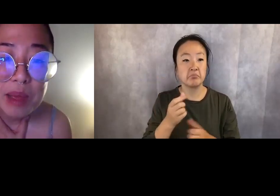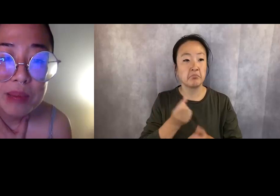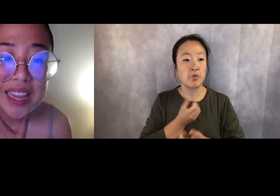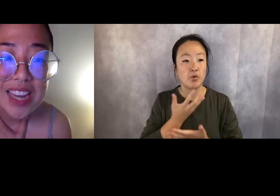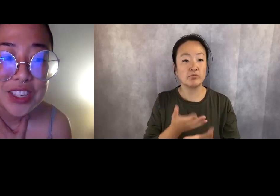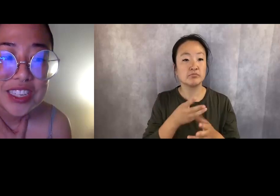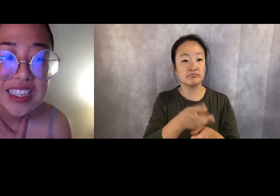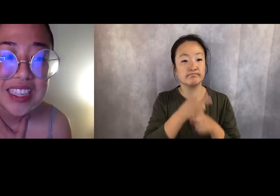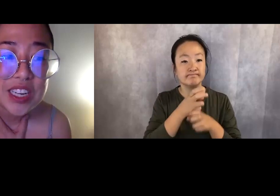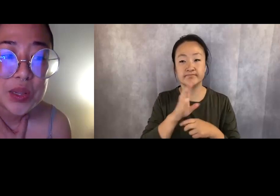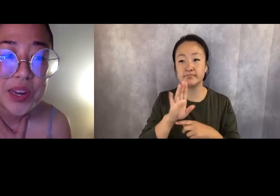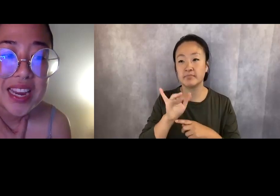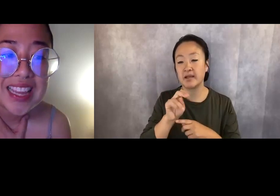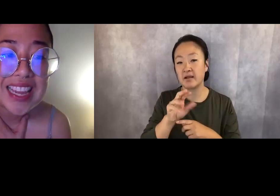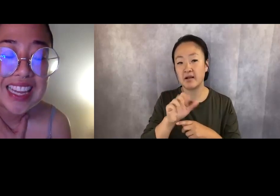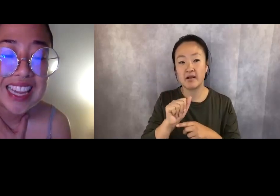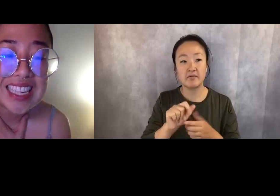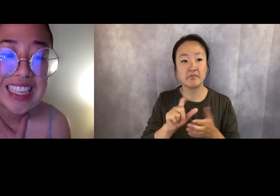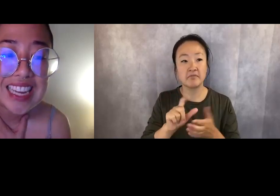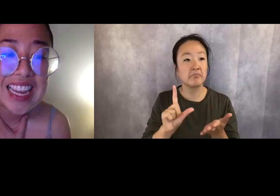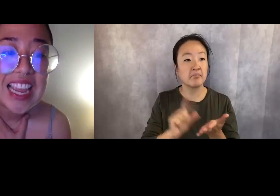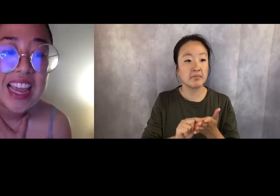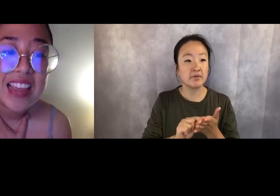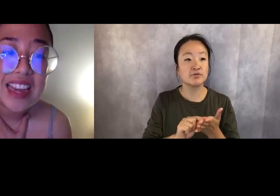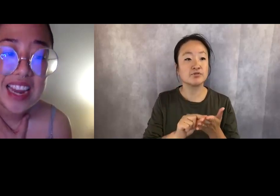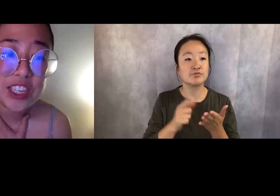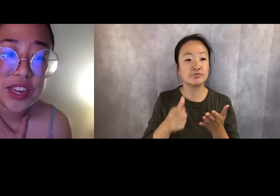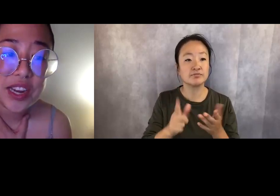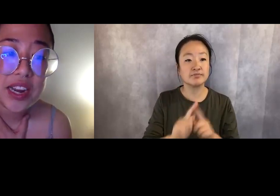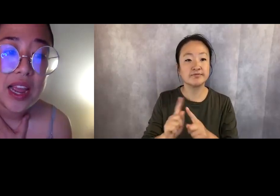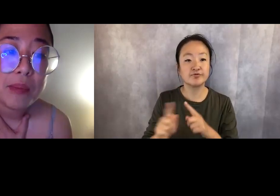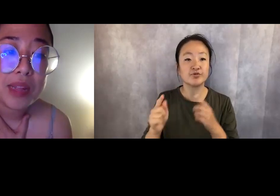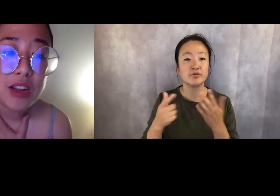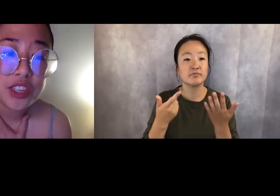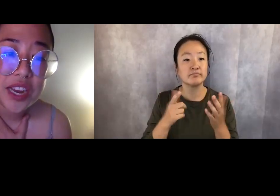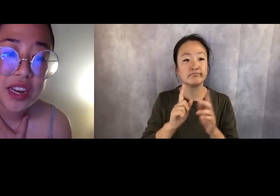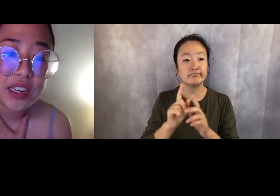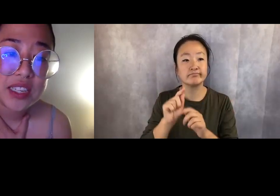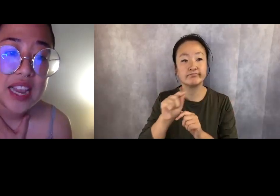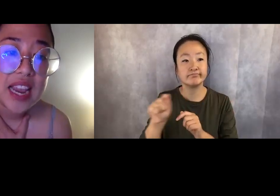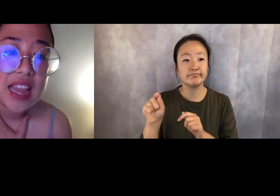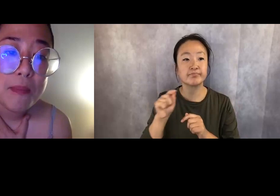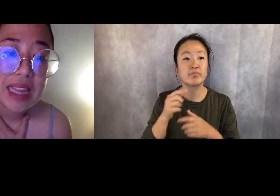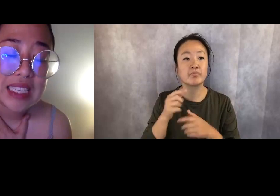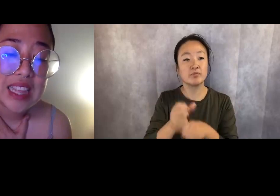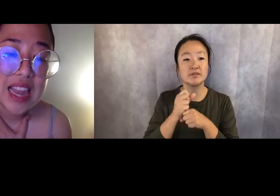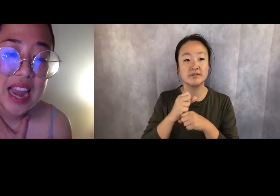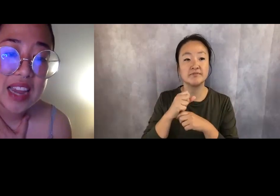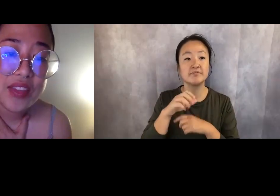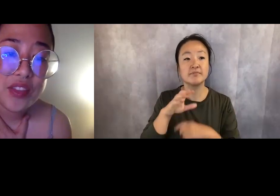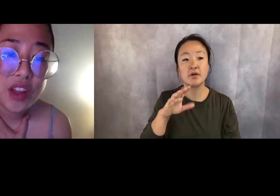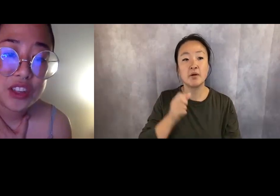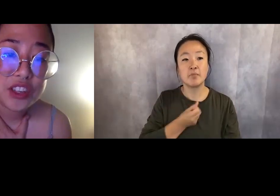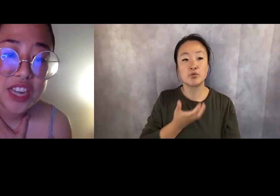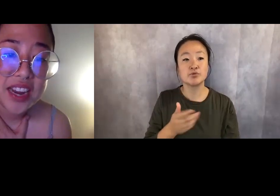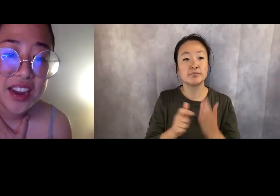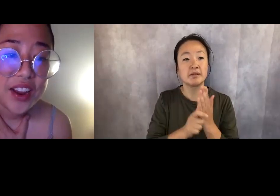publications including The Atlantic, The Nation, Ploughshares, and the Best of the Net anthology.